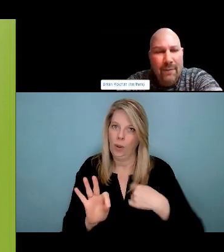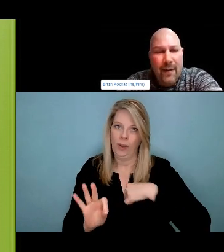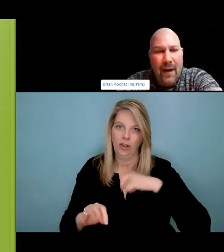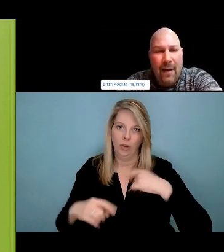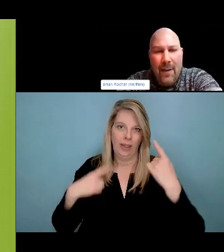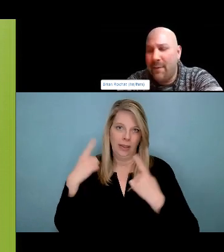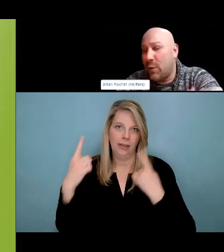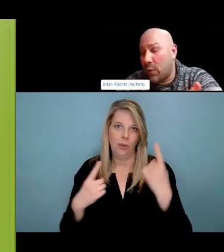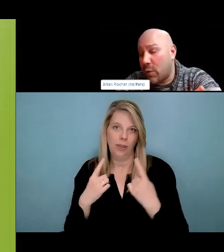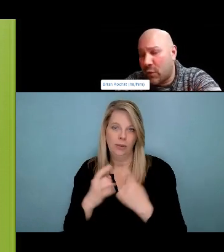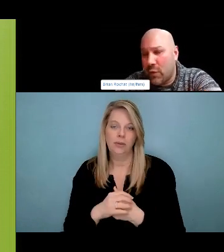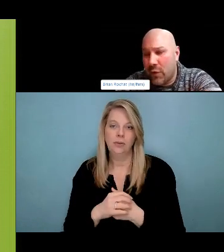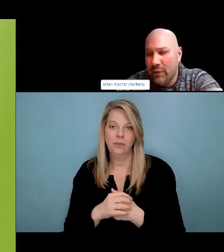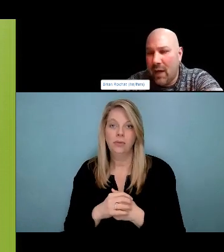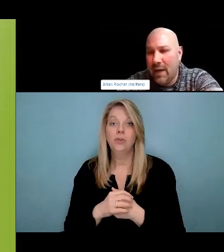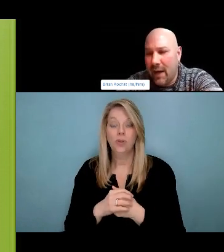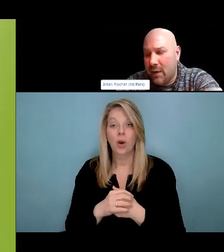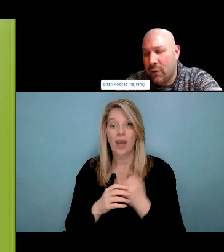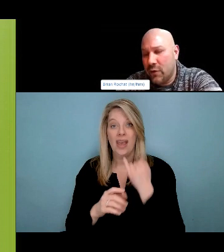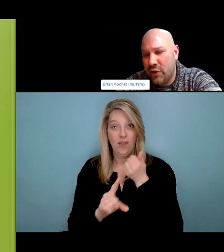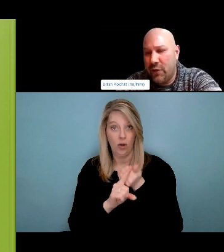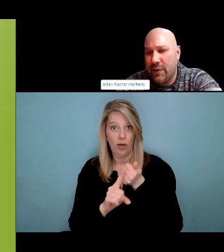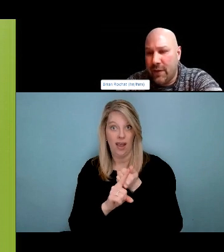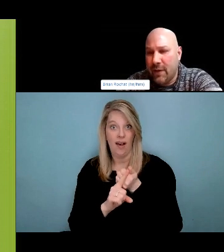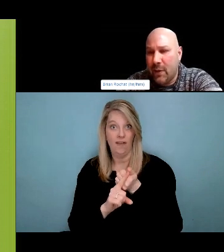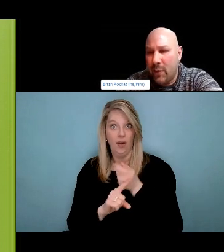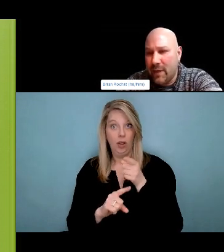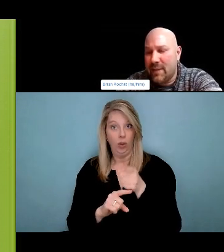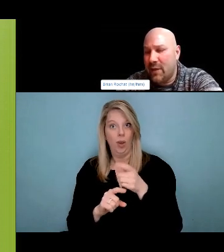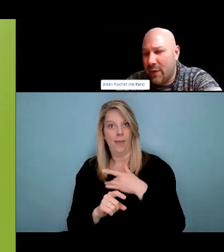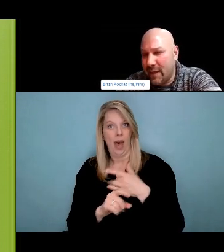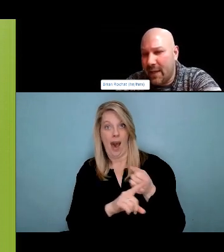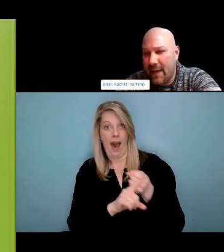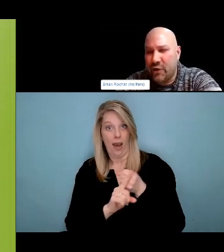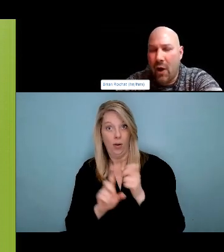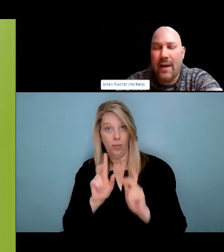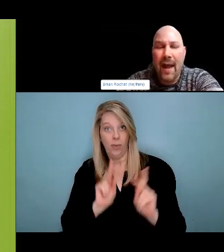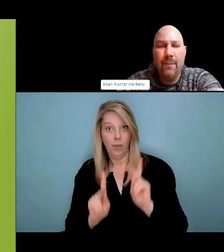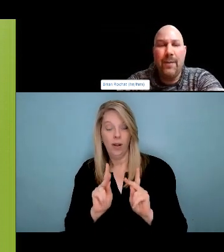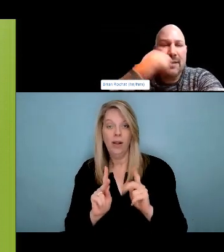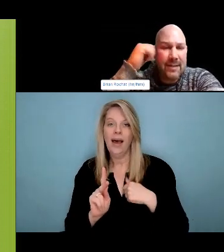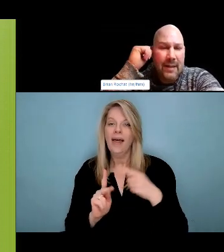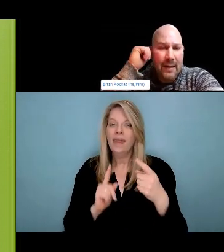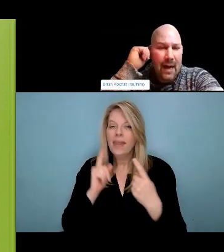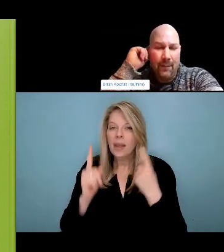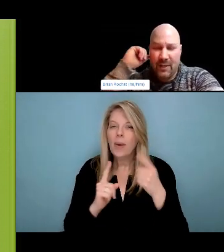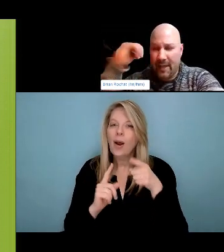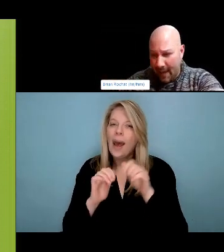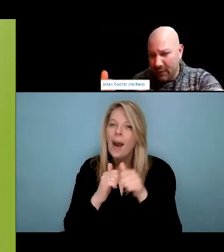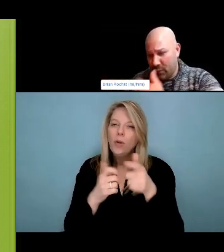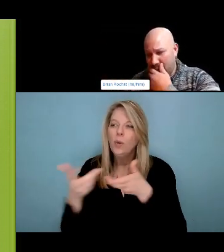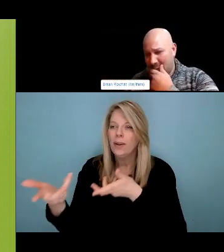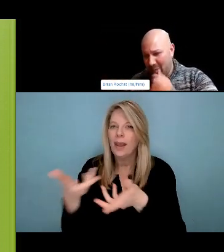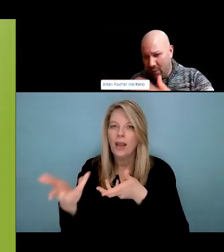them. We can give them water. And we can give them a place to rest. And those are pretty easy things to do.